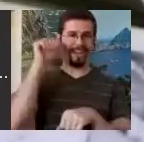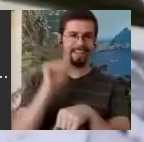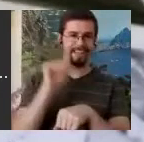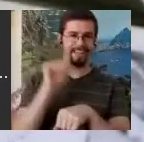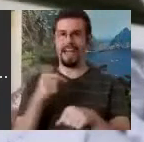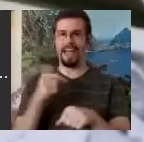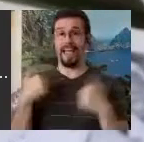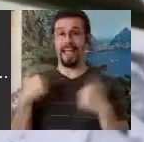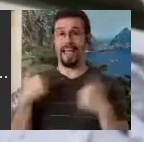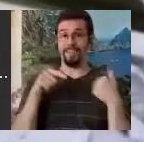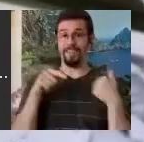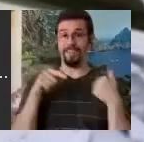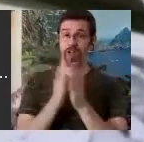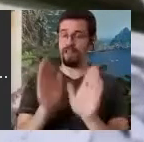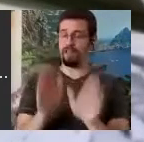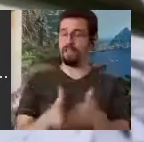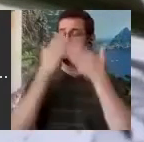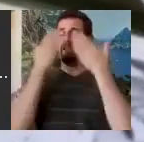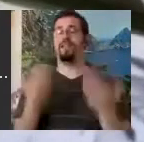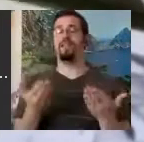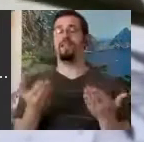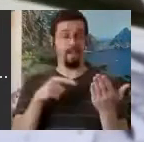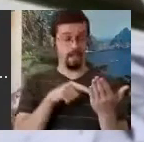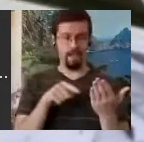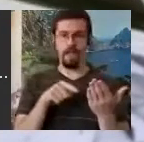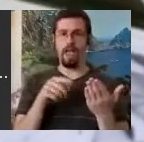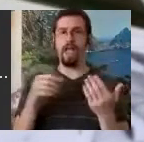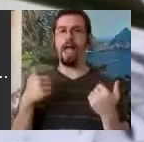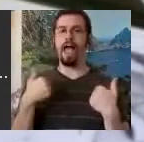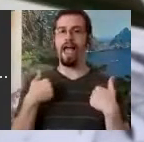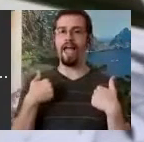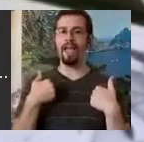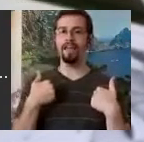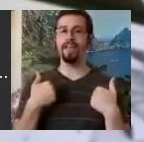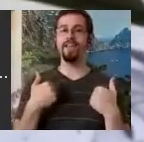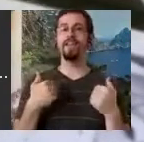found "Heel-of-Hand". There is a handshape that I happen to love,